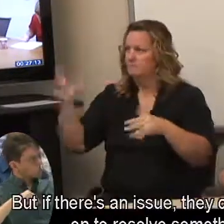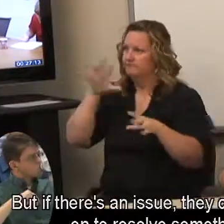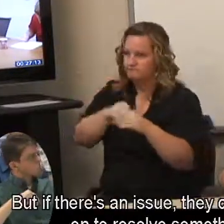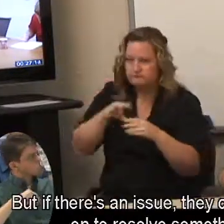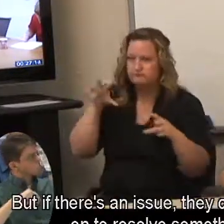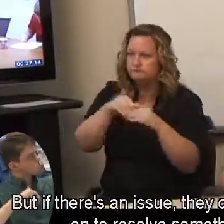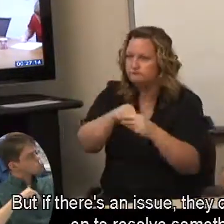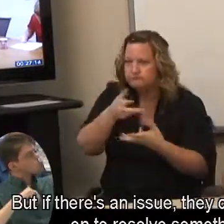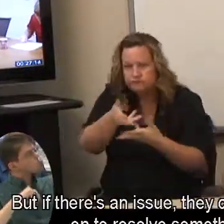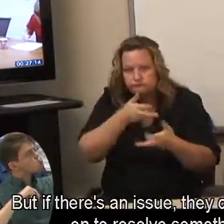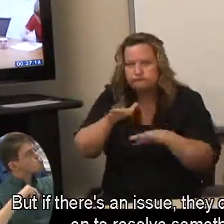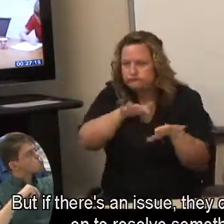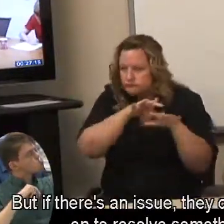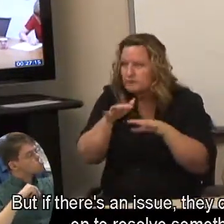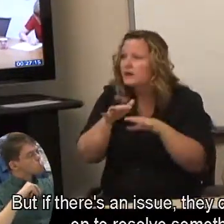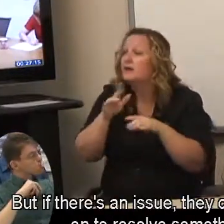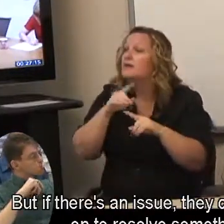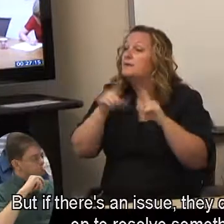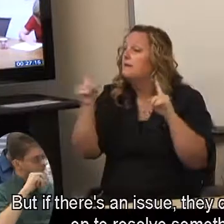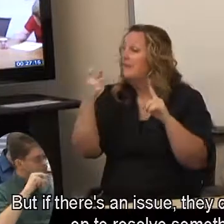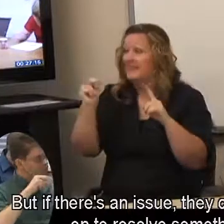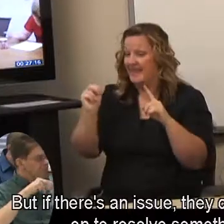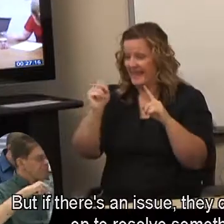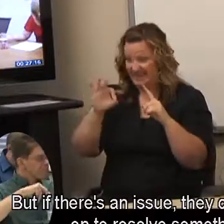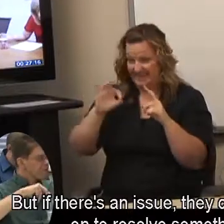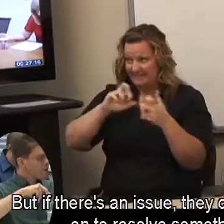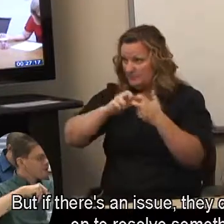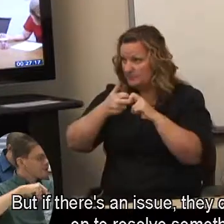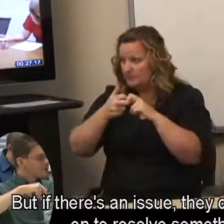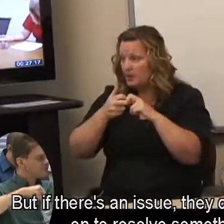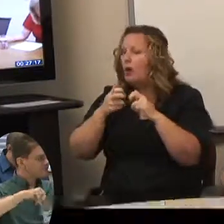But if there's an issue, they can be called on to resolve something,